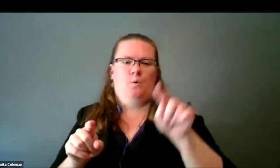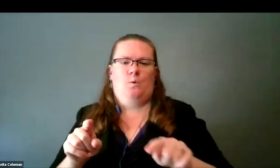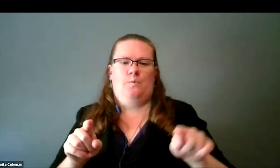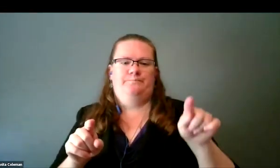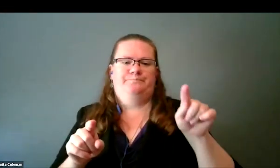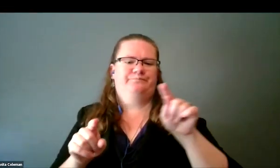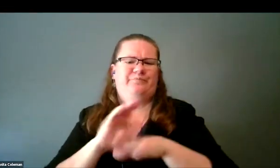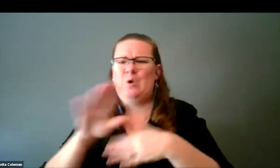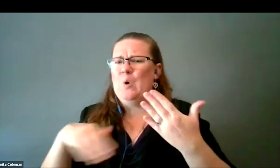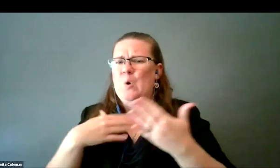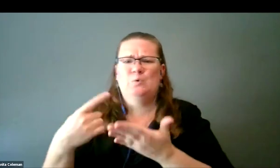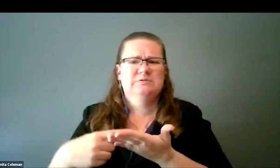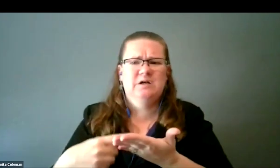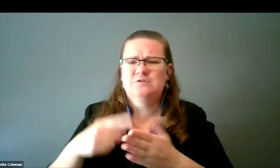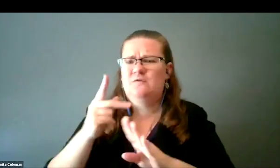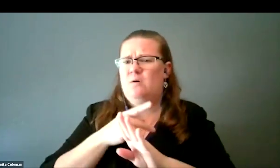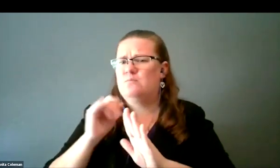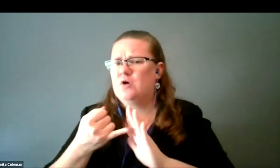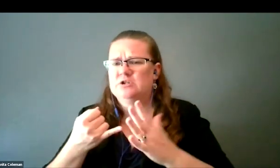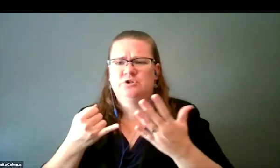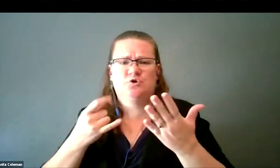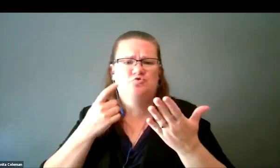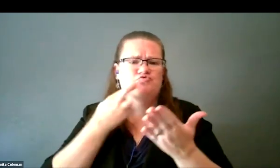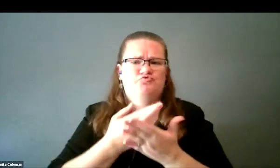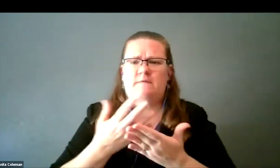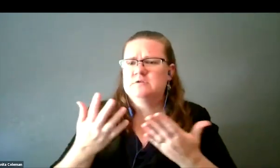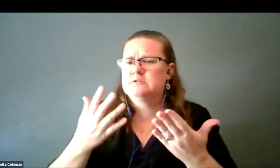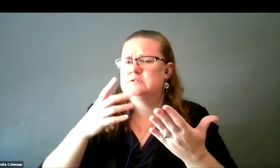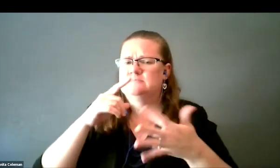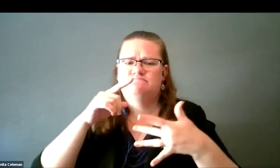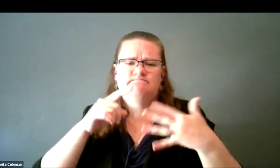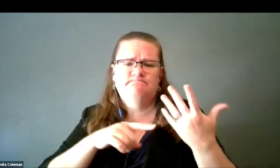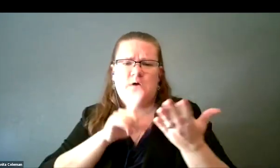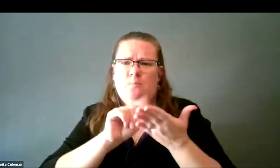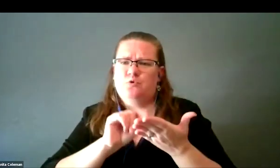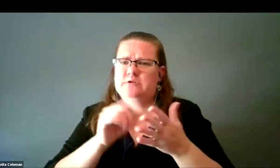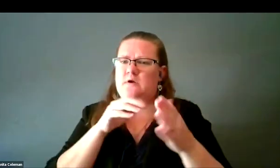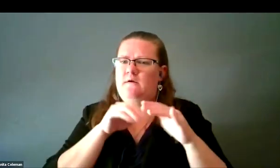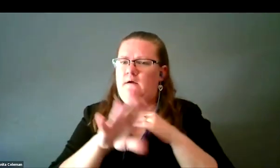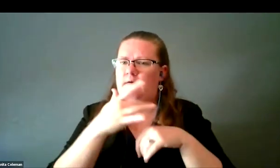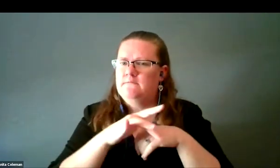a whole discussion of our project references, and where some of those prints are accessible.